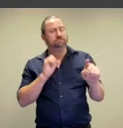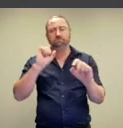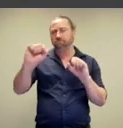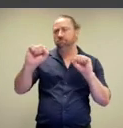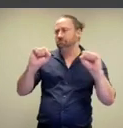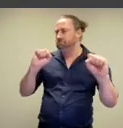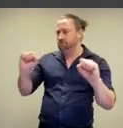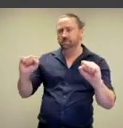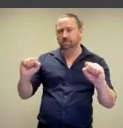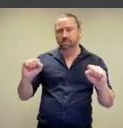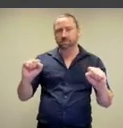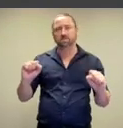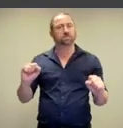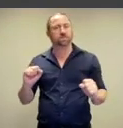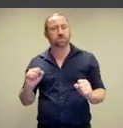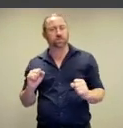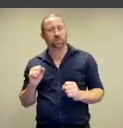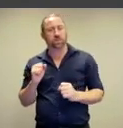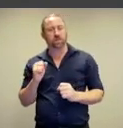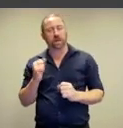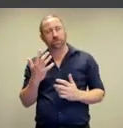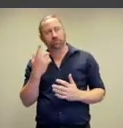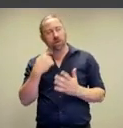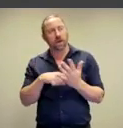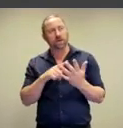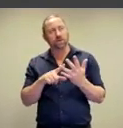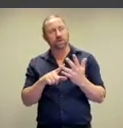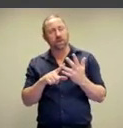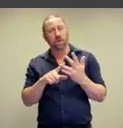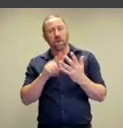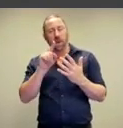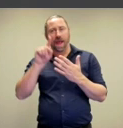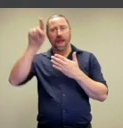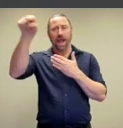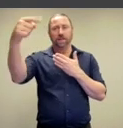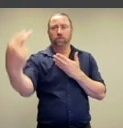fascinating because they present